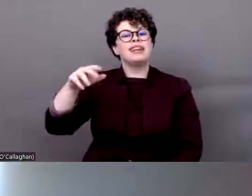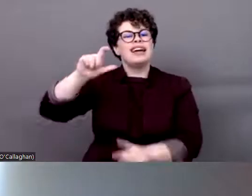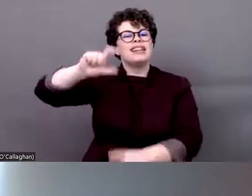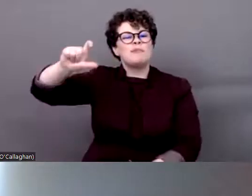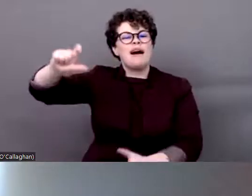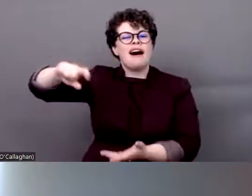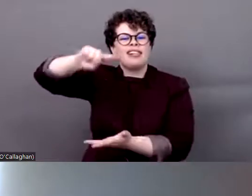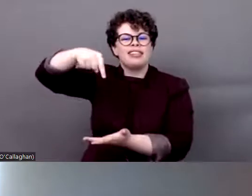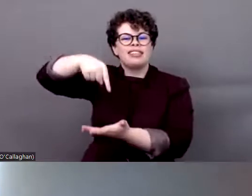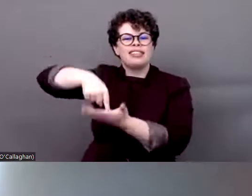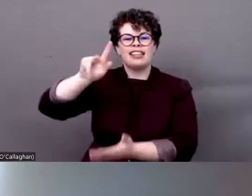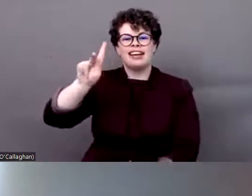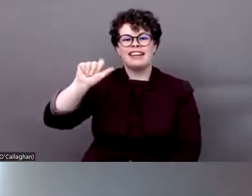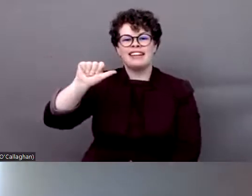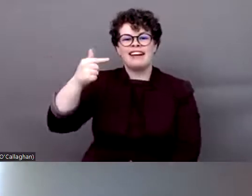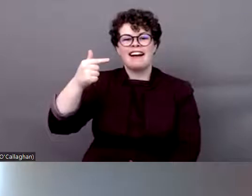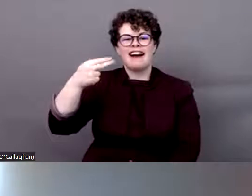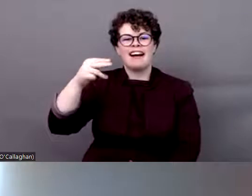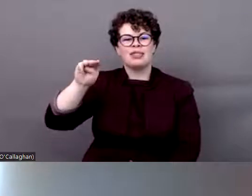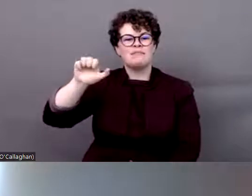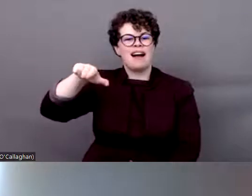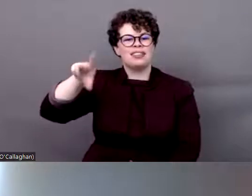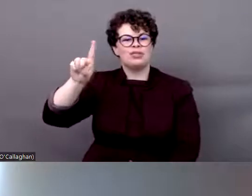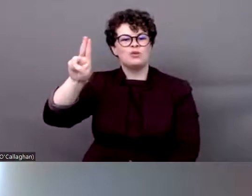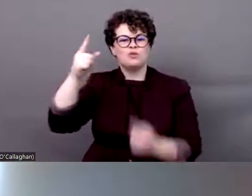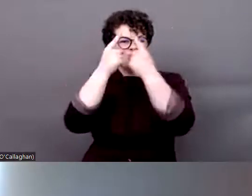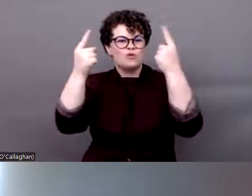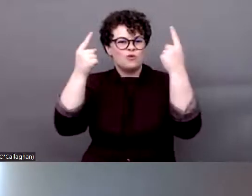Katmandu. Pratt will be speaking about the impact of COVID-19